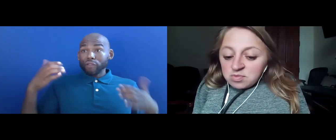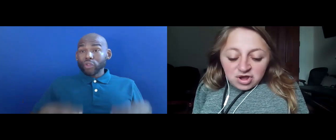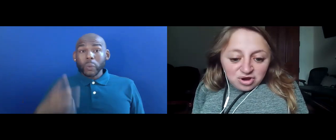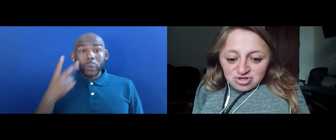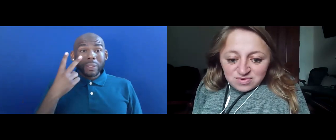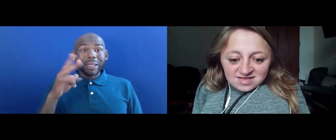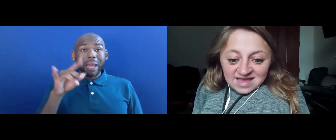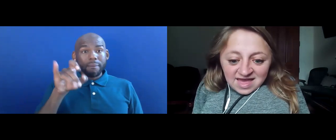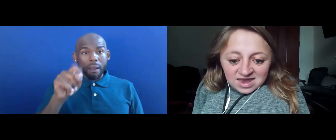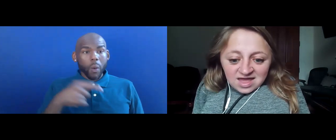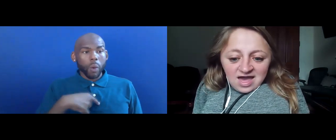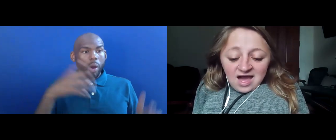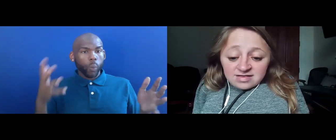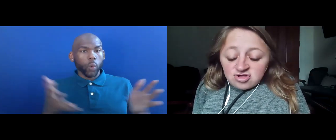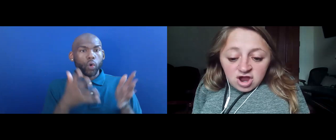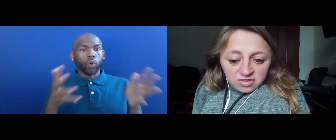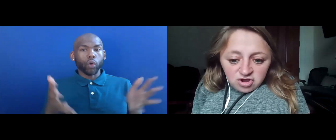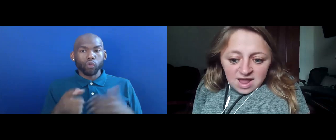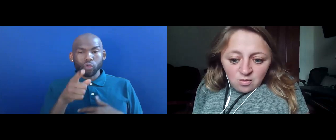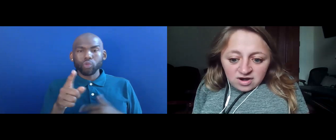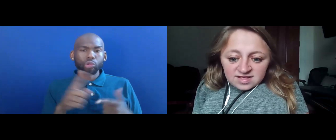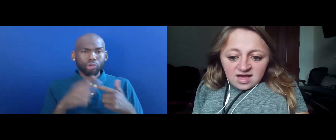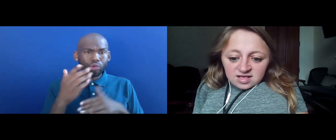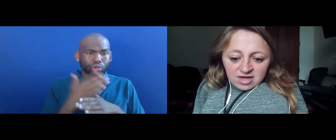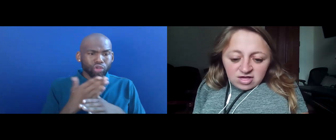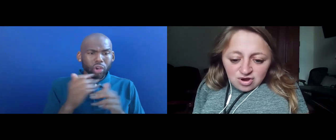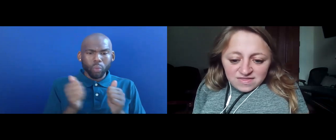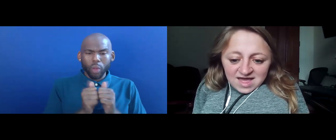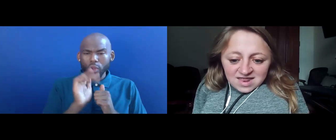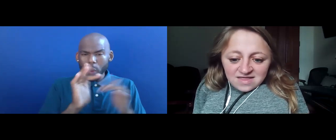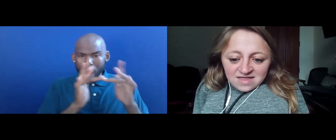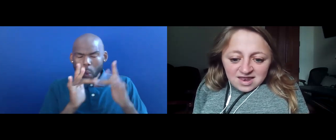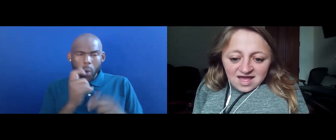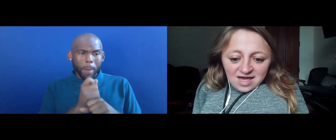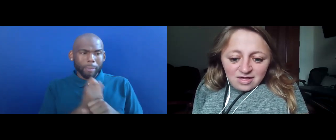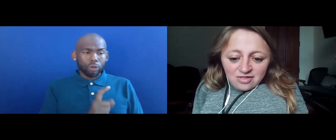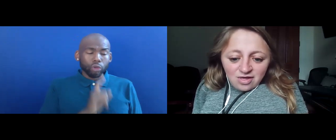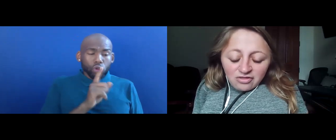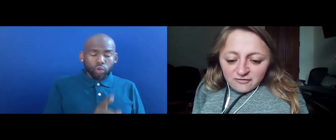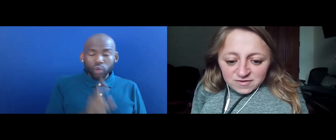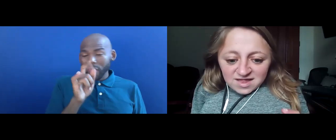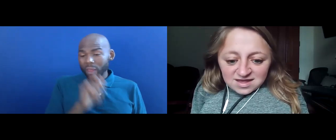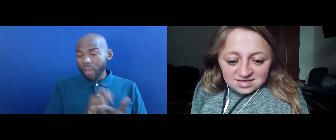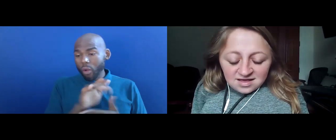WE WOULD ENCOURAGE YOU TO DIG IN SHARE WITH YOUR NETWORKS TO MAKE SURE THAT